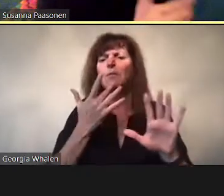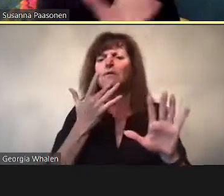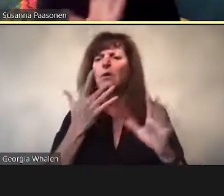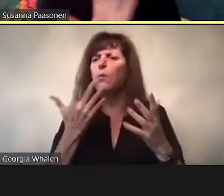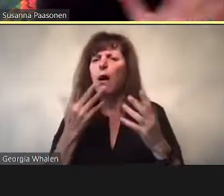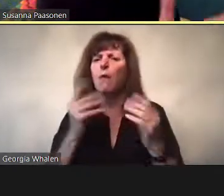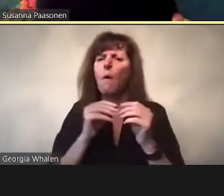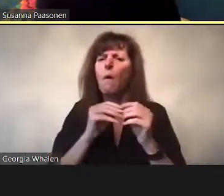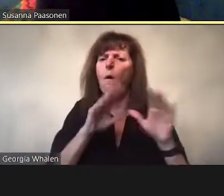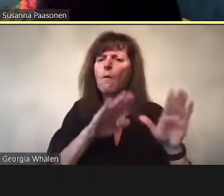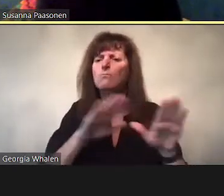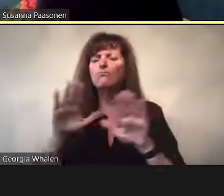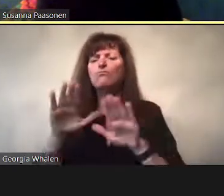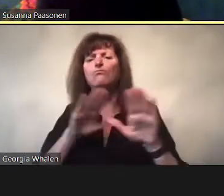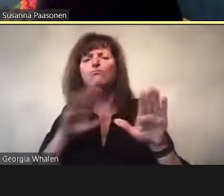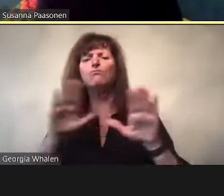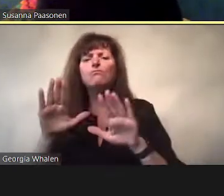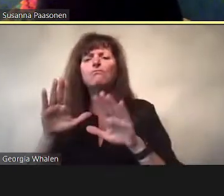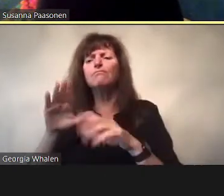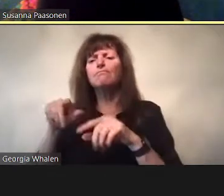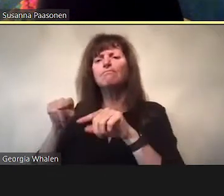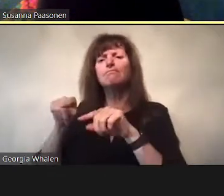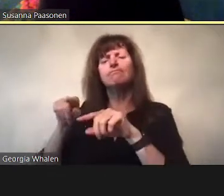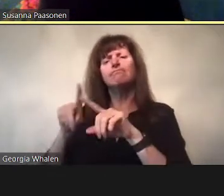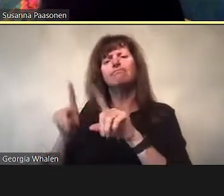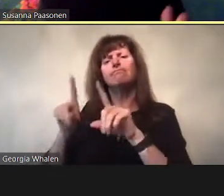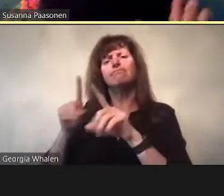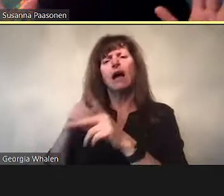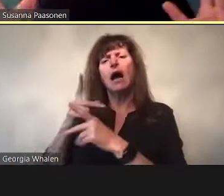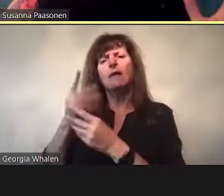So advertising platforms don’t like sex because advertisers do not want to advertise next to sexual content.